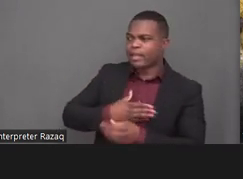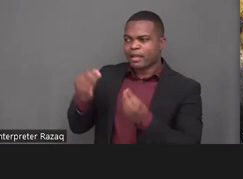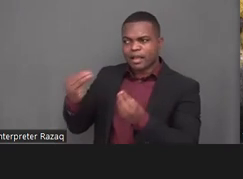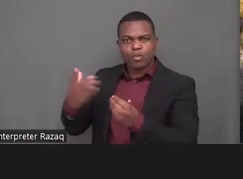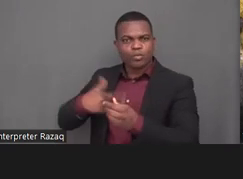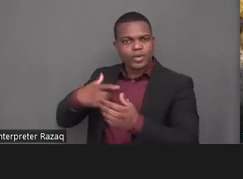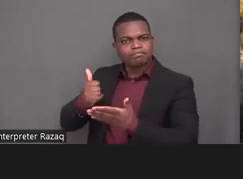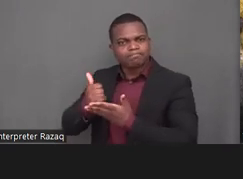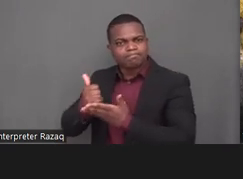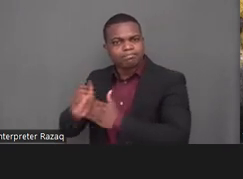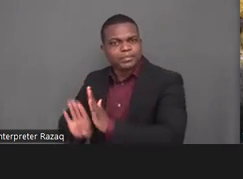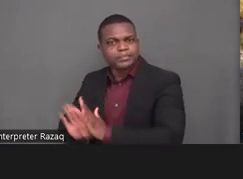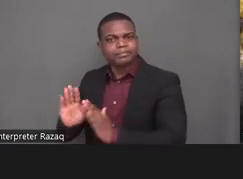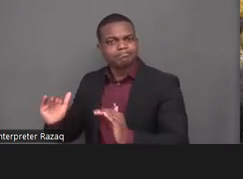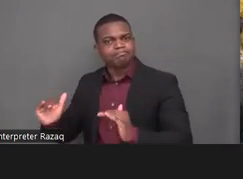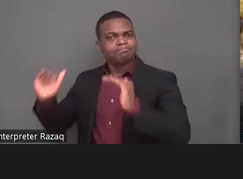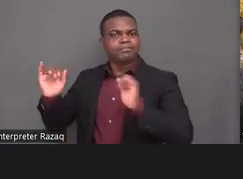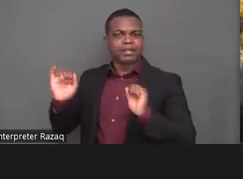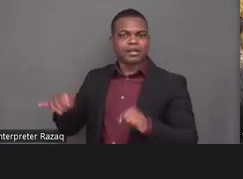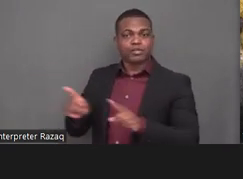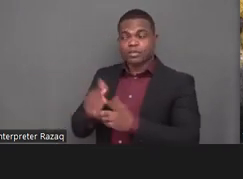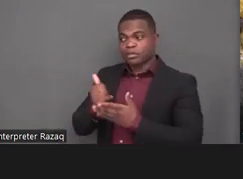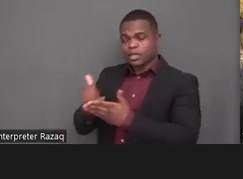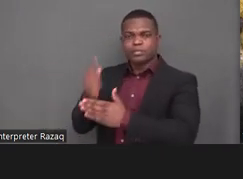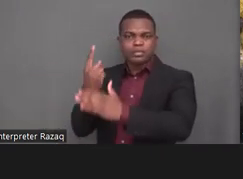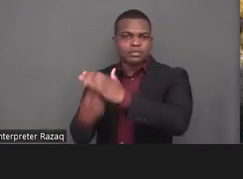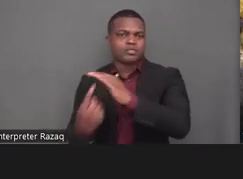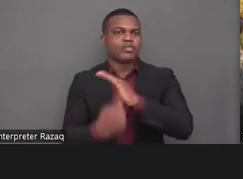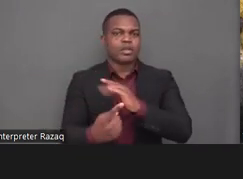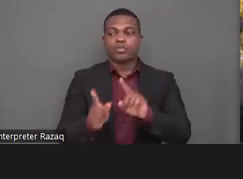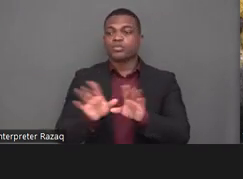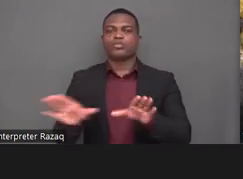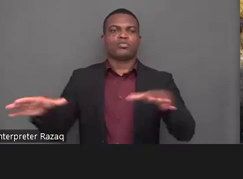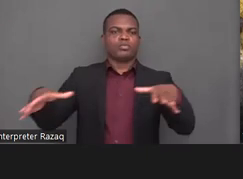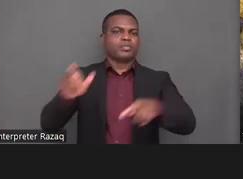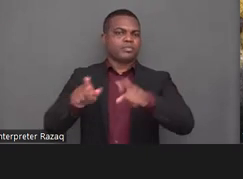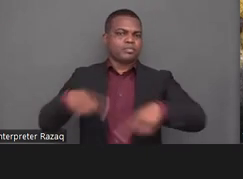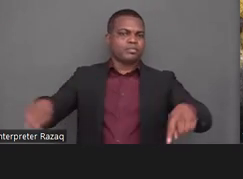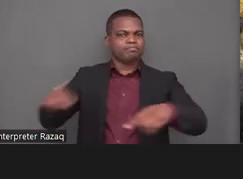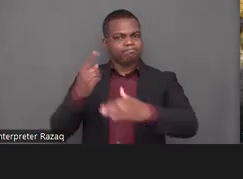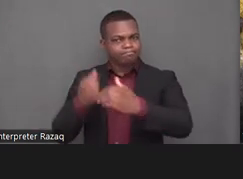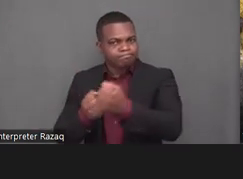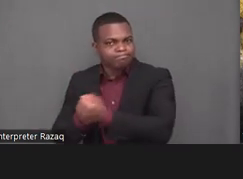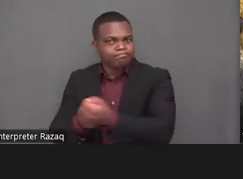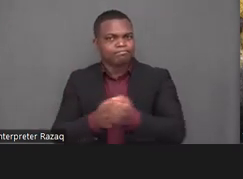that merely shifted services to the community or that returned people to their families